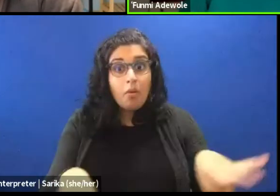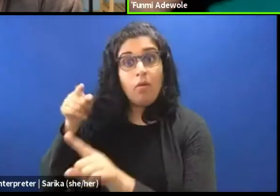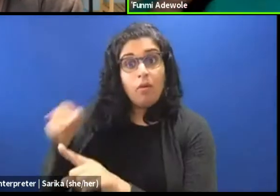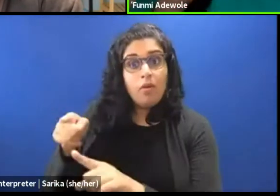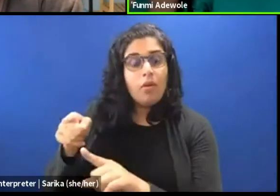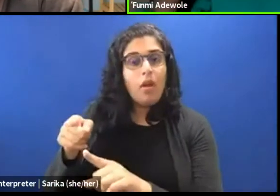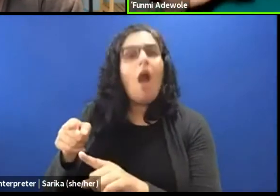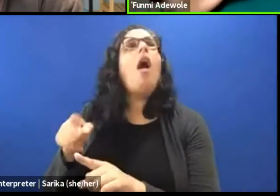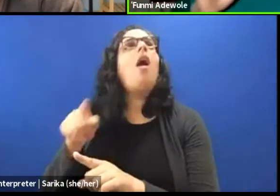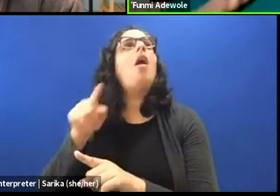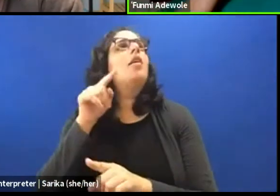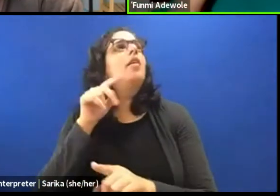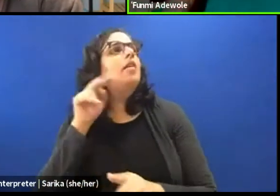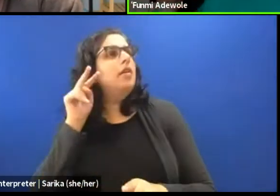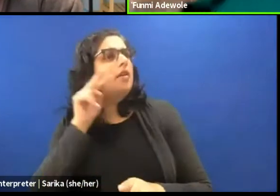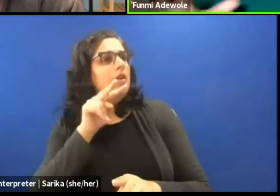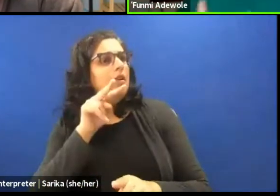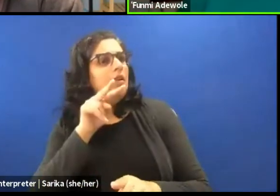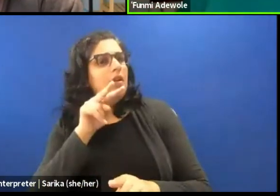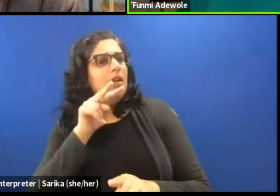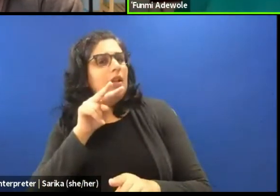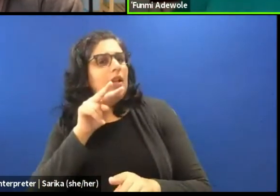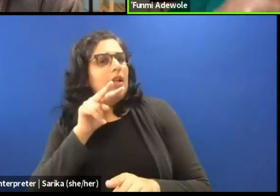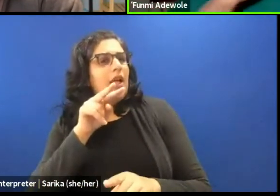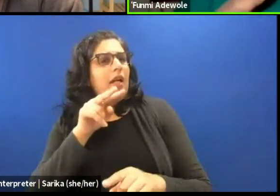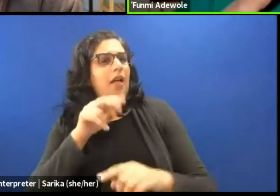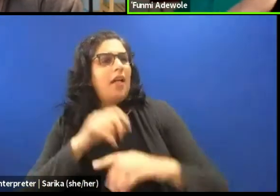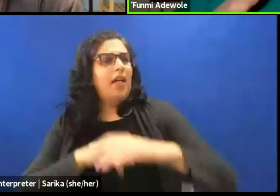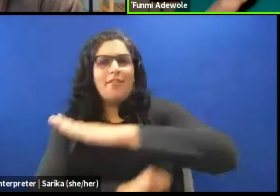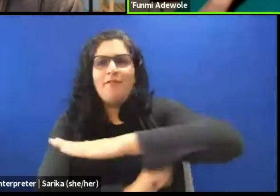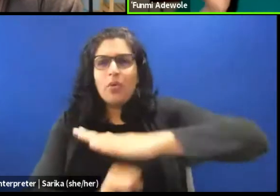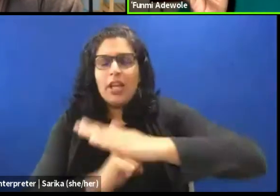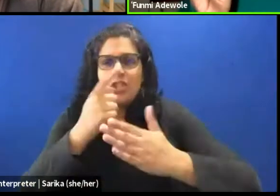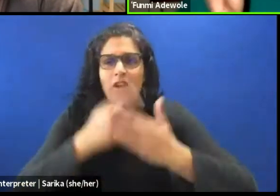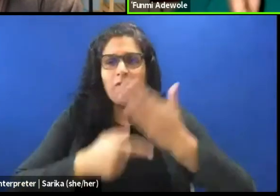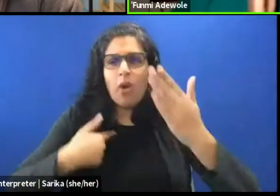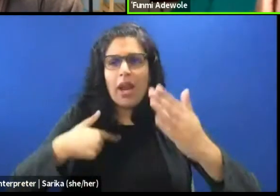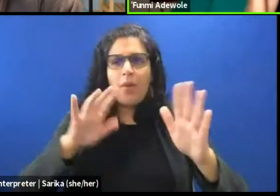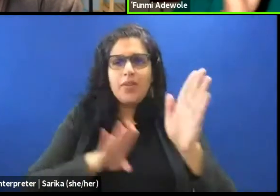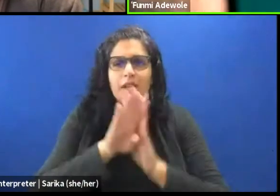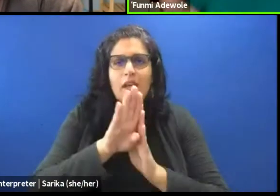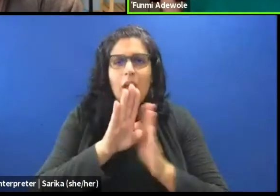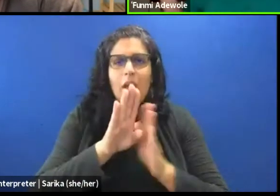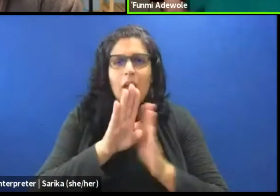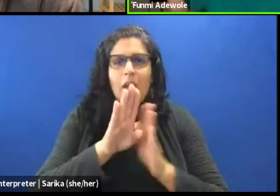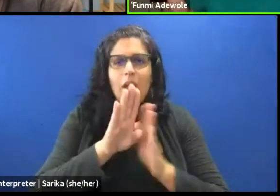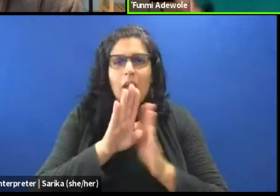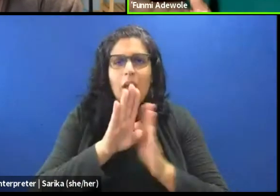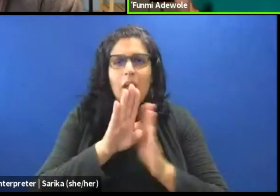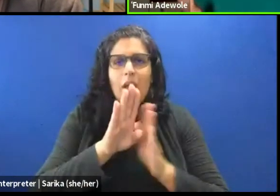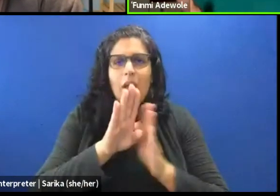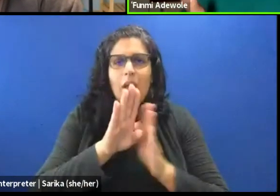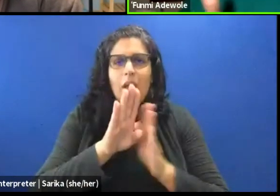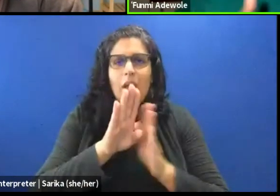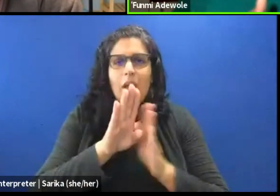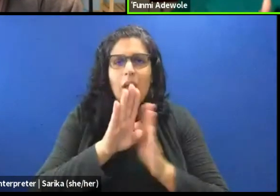was this skeleton of what I was putting together which made her feel I could understand where she was going.